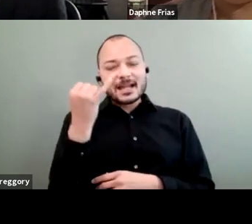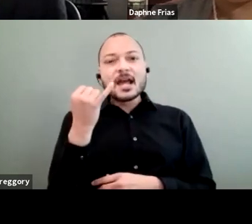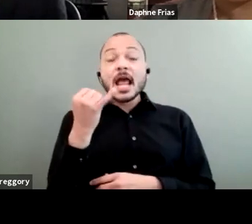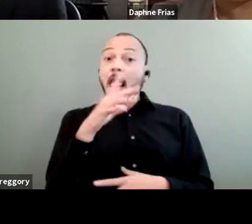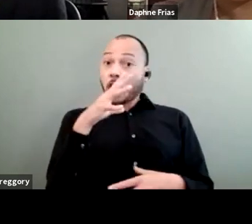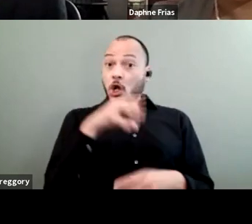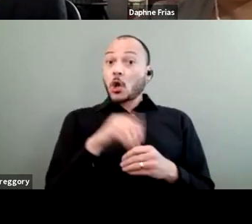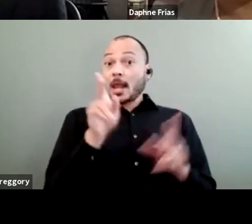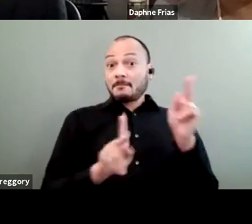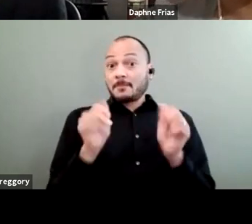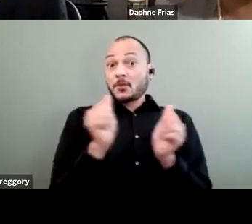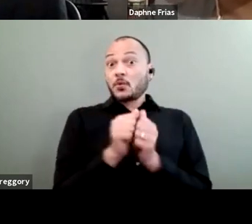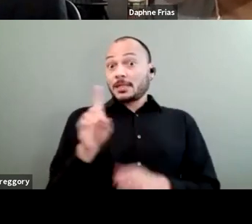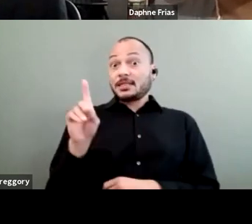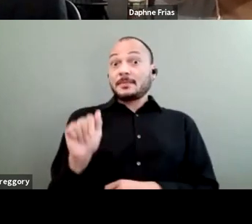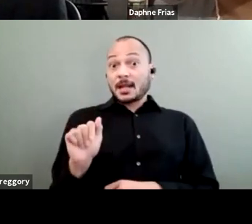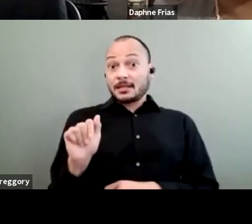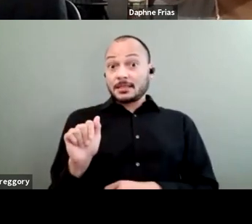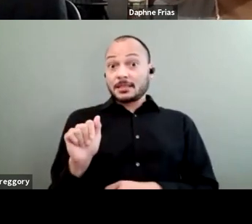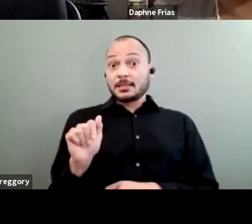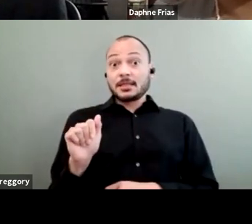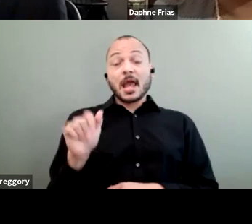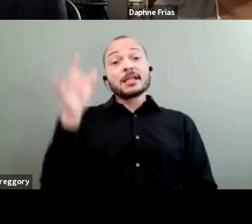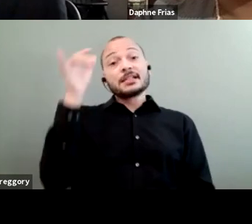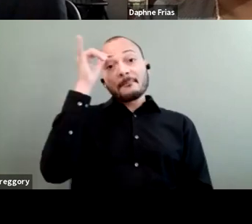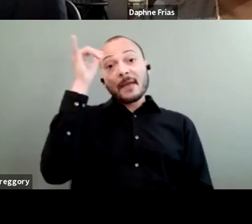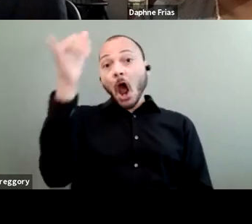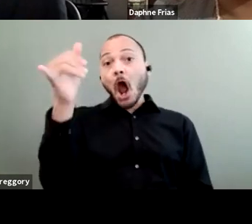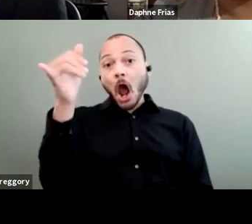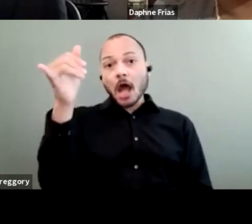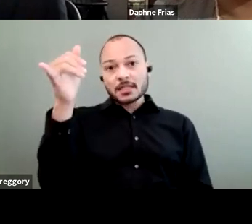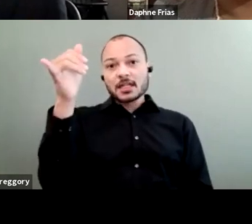with disabilities is beyond the scope of the available budget.